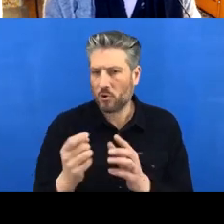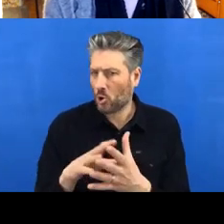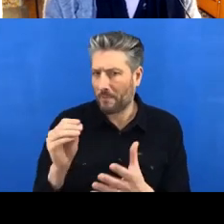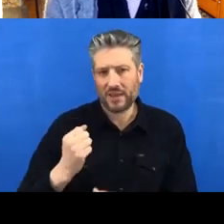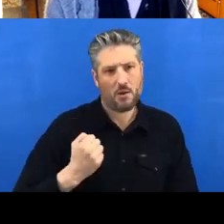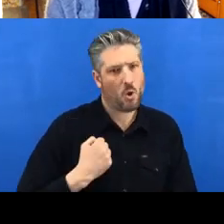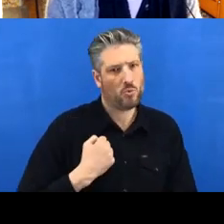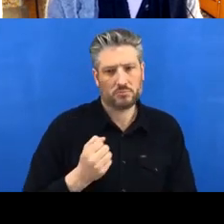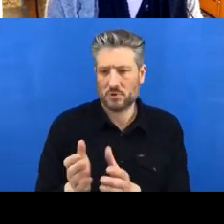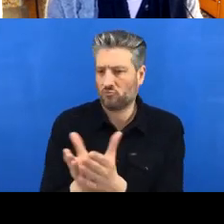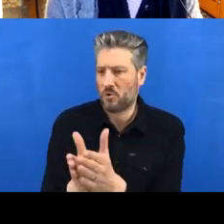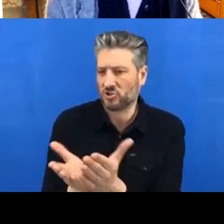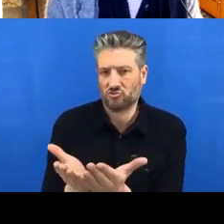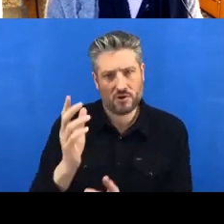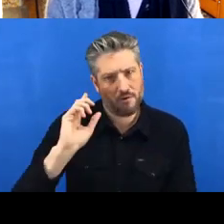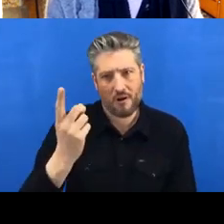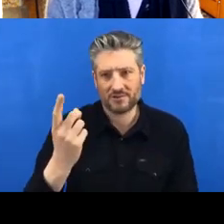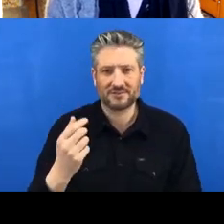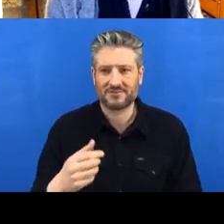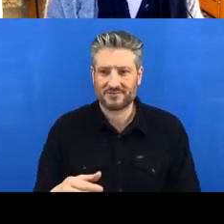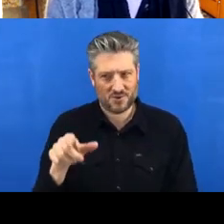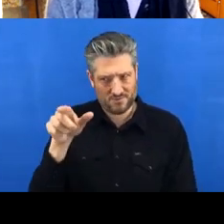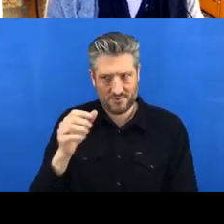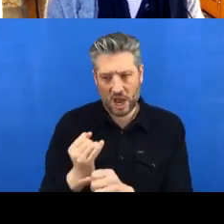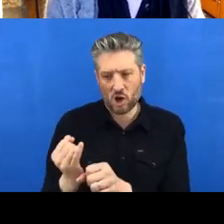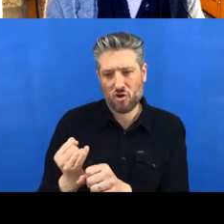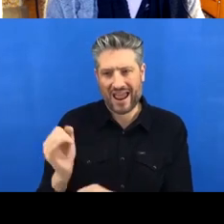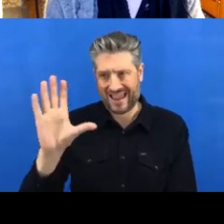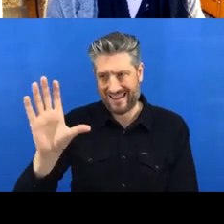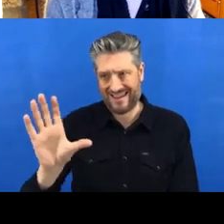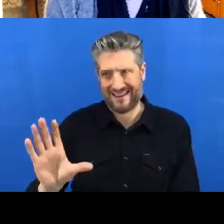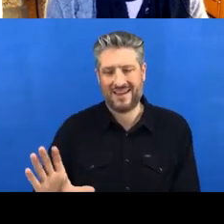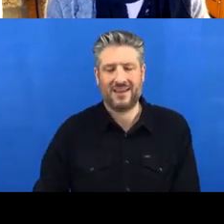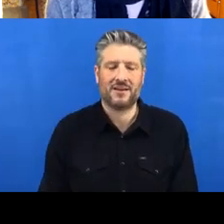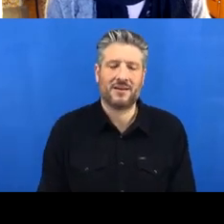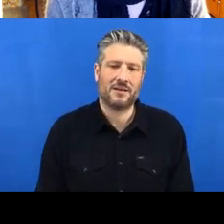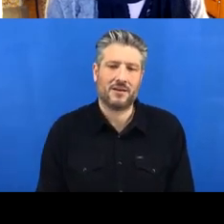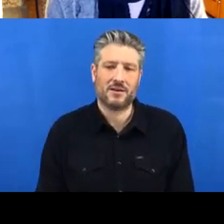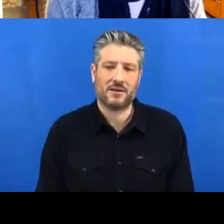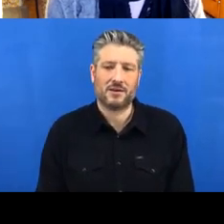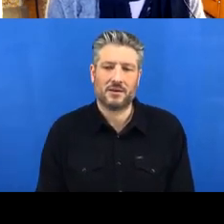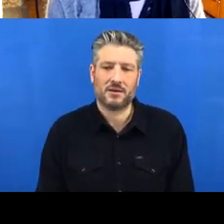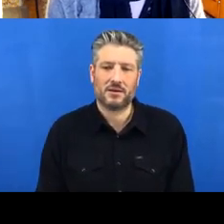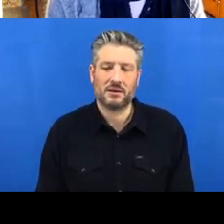So we’re just gonna do something experimental now and I’m going to stop sharing my screen,